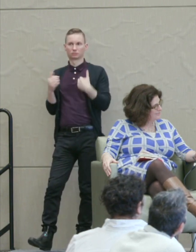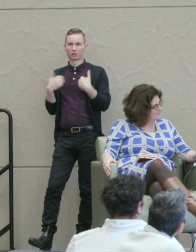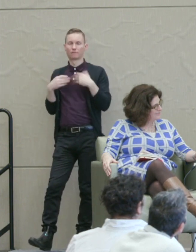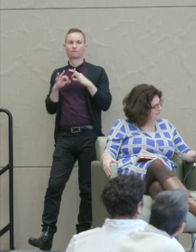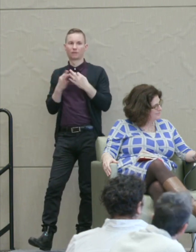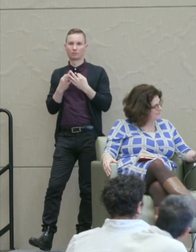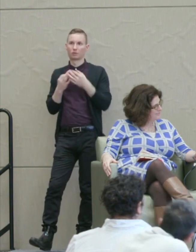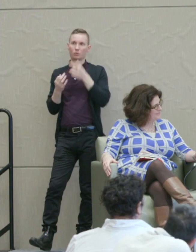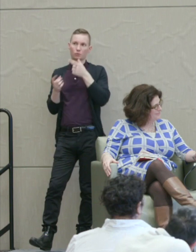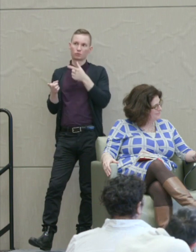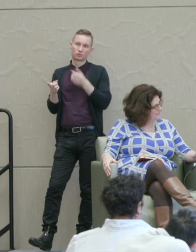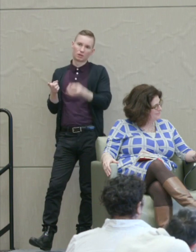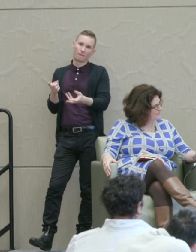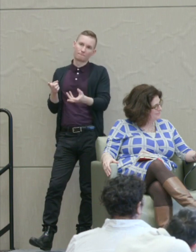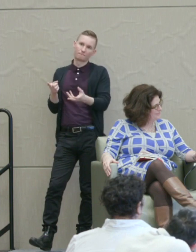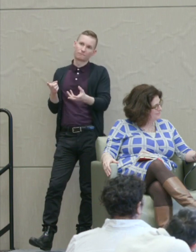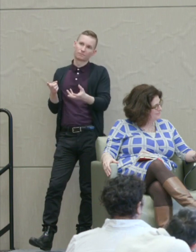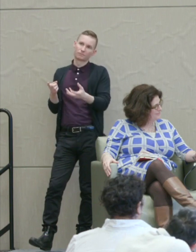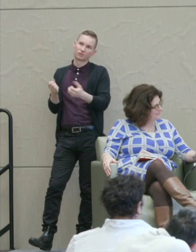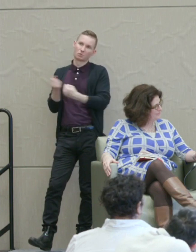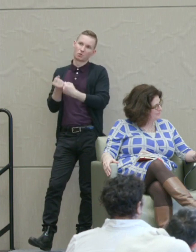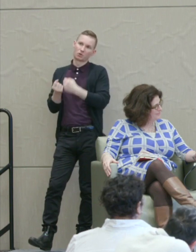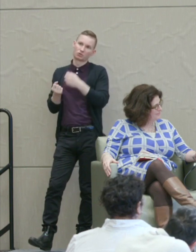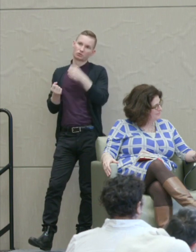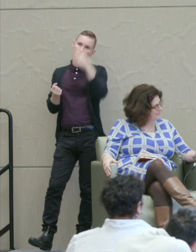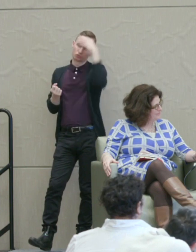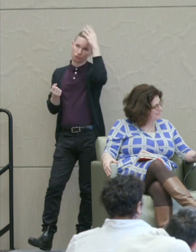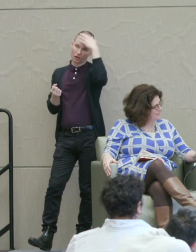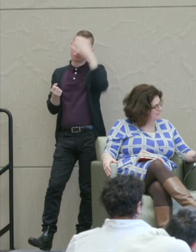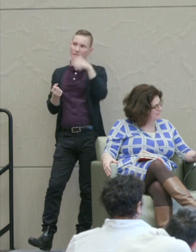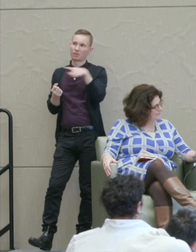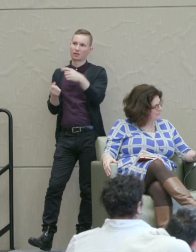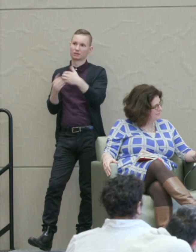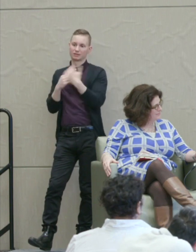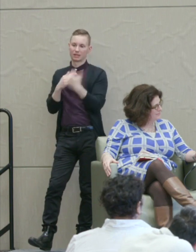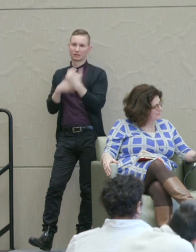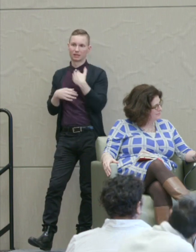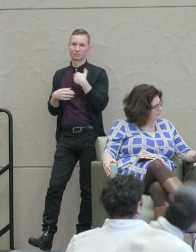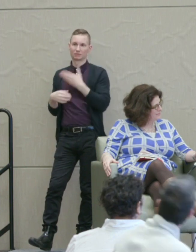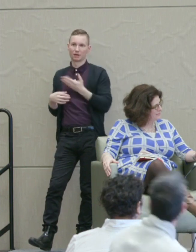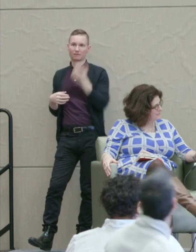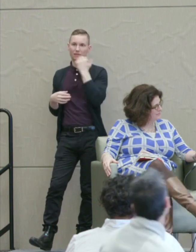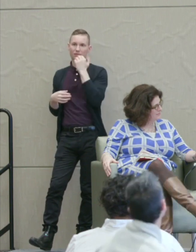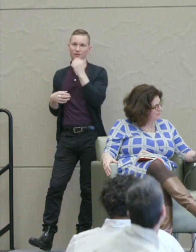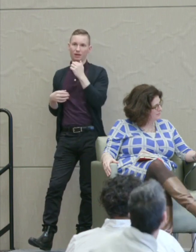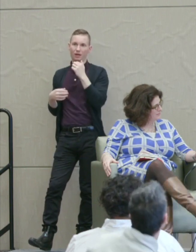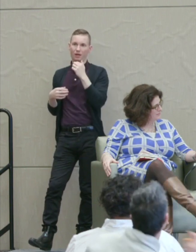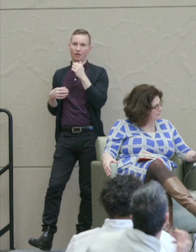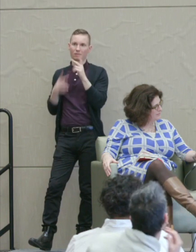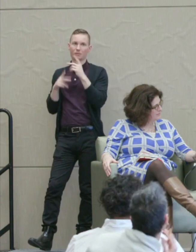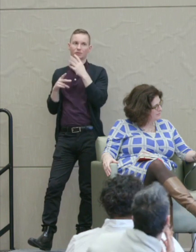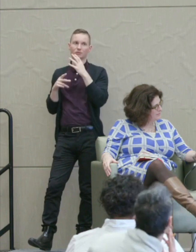that some of whom are Trump supporters who feed me every day things that are being said on the social media that they consult.